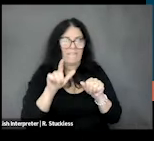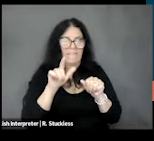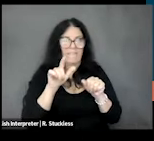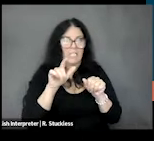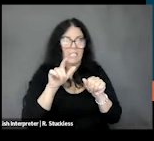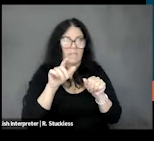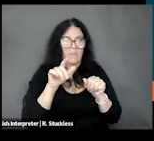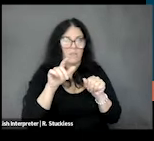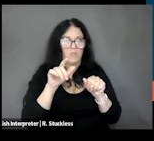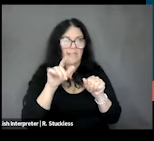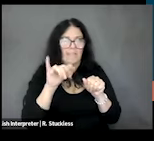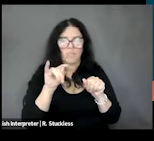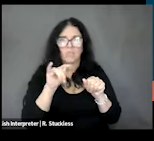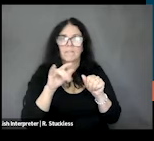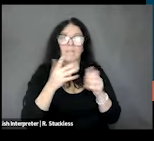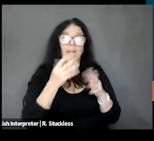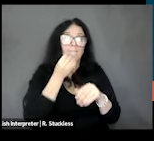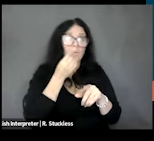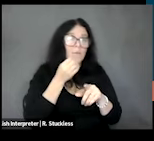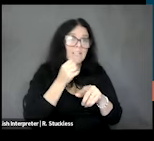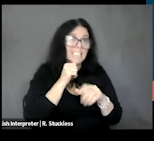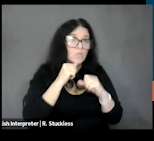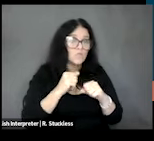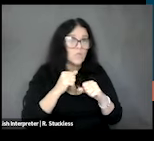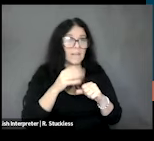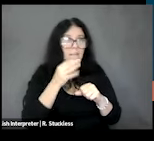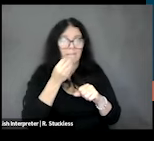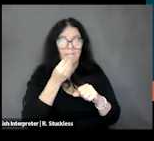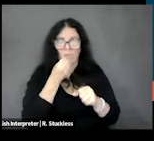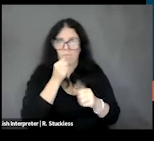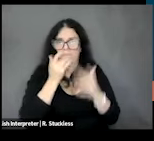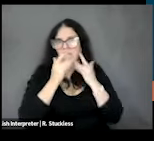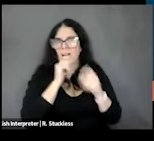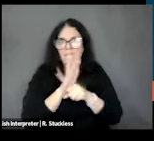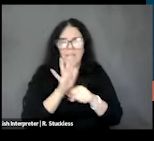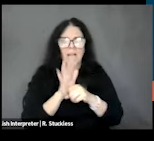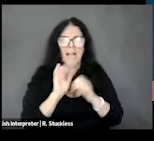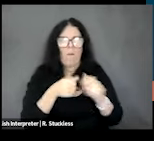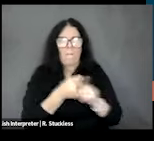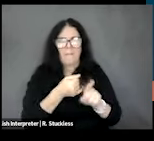experienced differently or different risk factors across various groups. So if it is different,